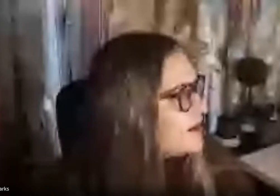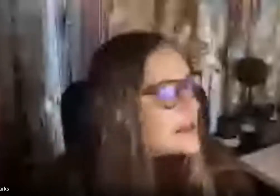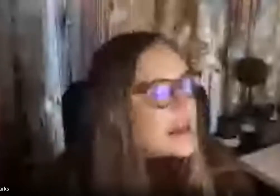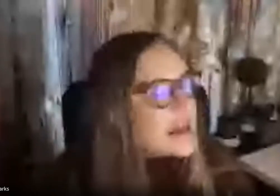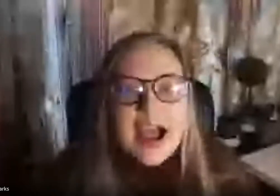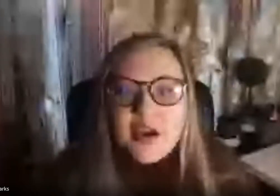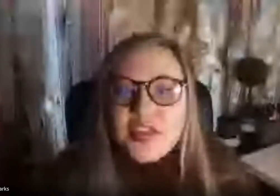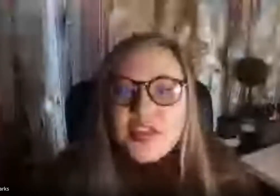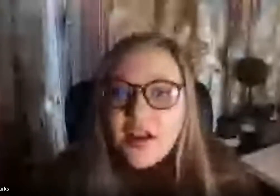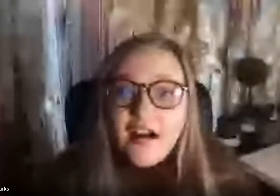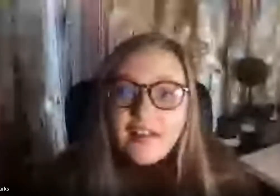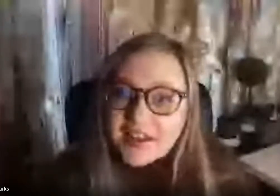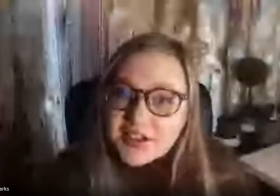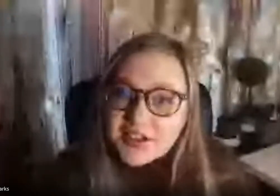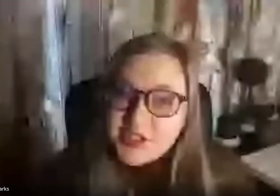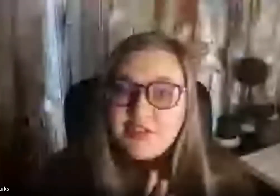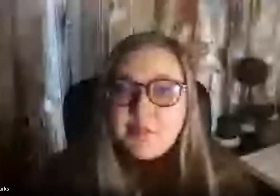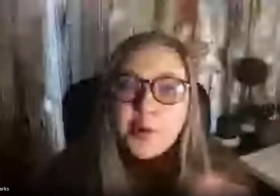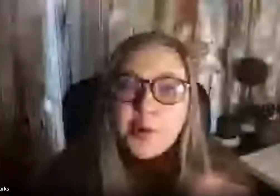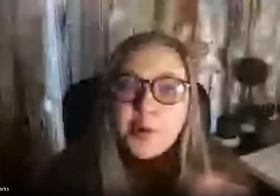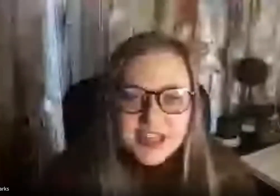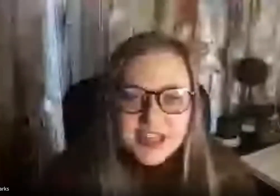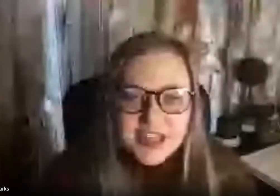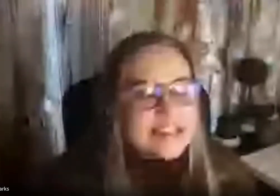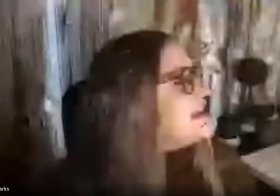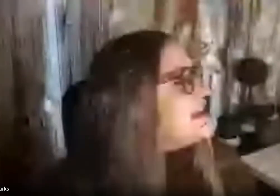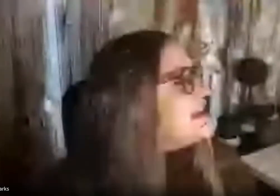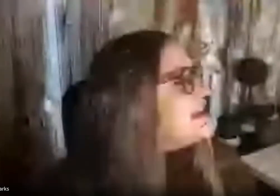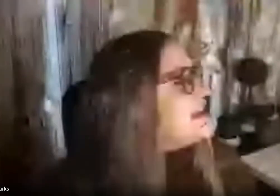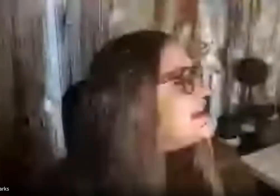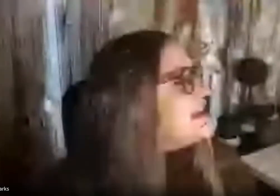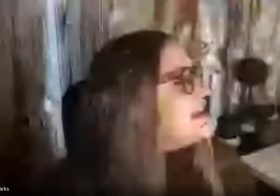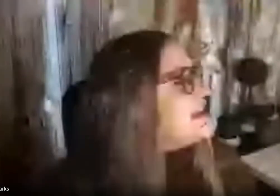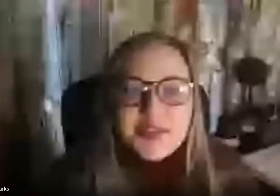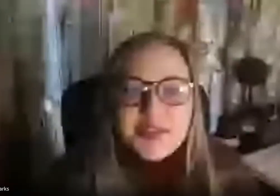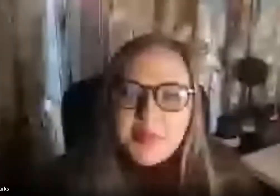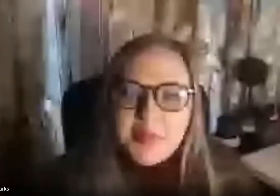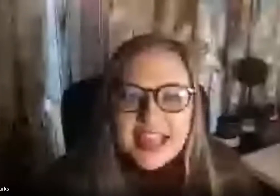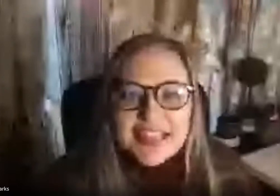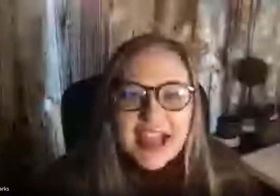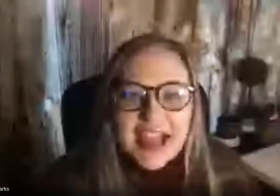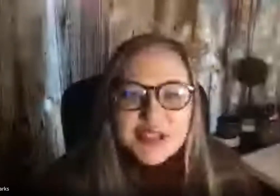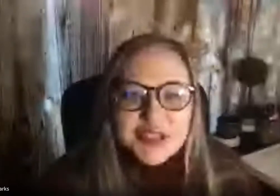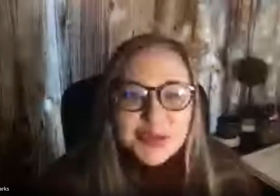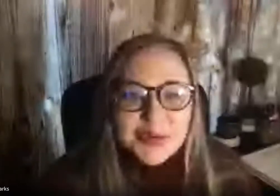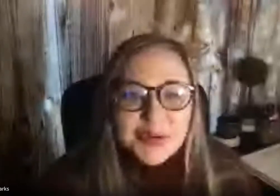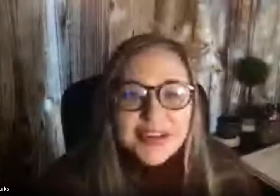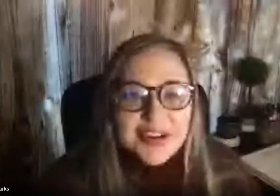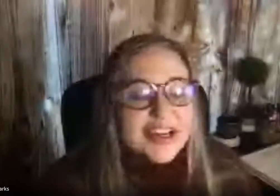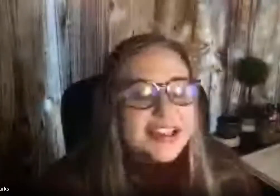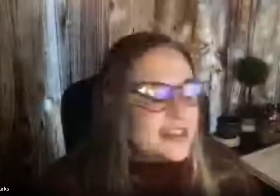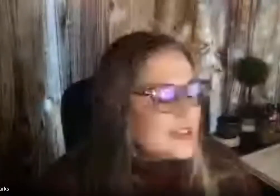but I'll still read their names to show their art. These are all actually from our portrait units so thank you so much for taking